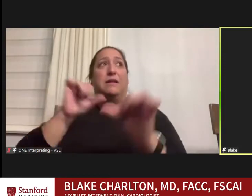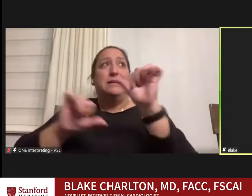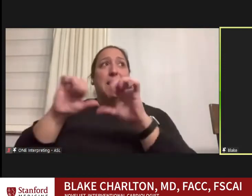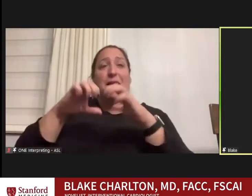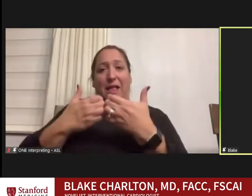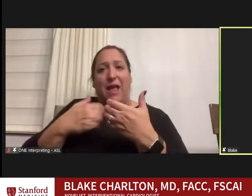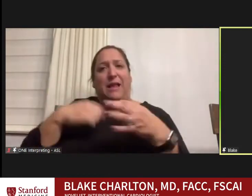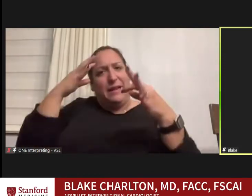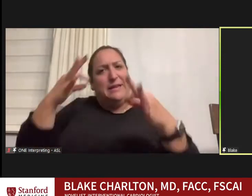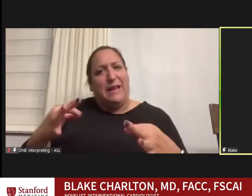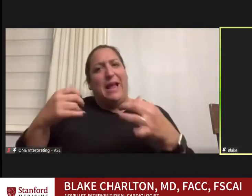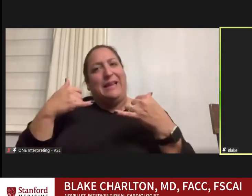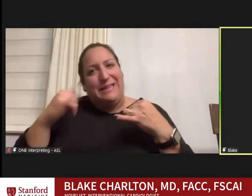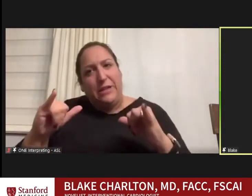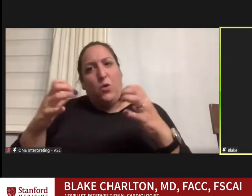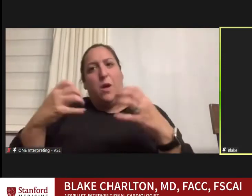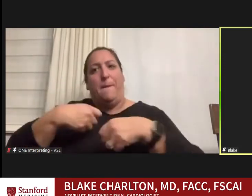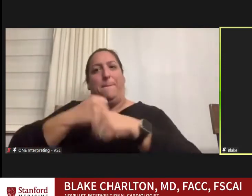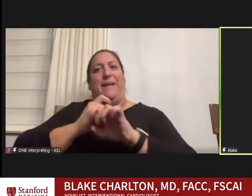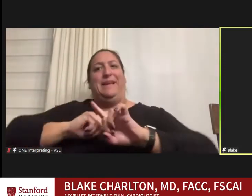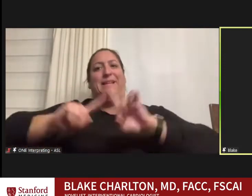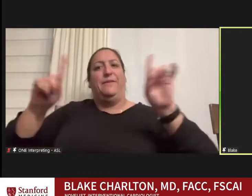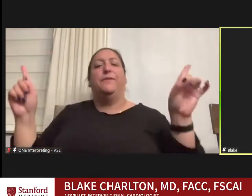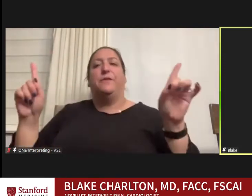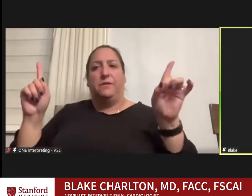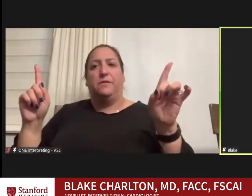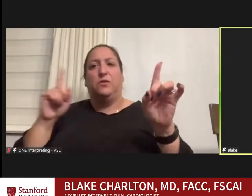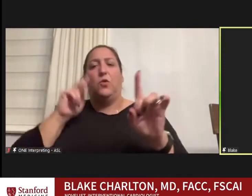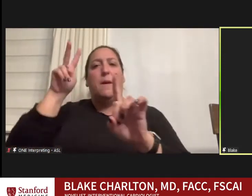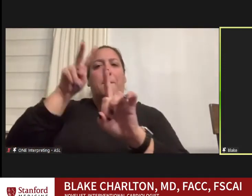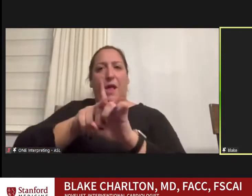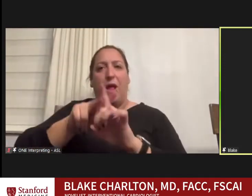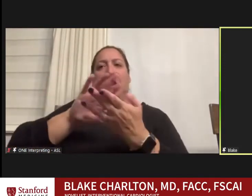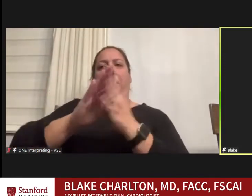wanted to make a difference, so I applied to go to medical school.